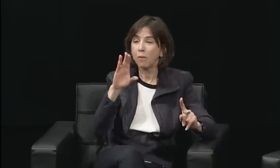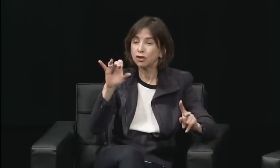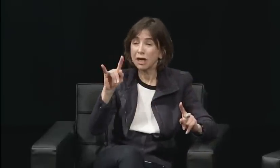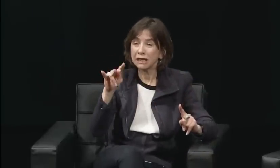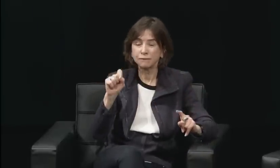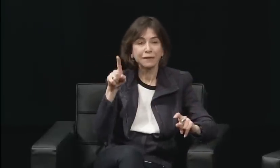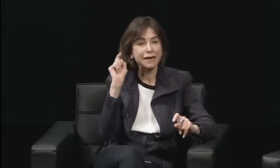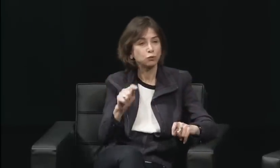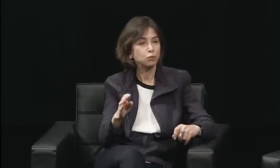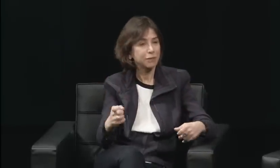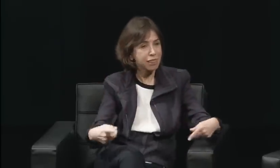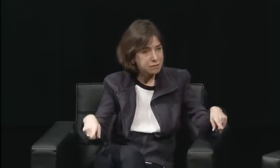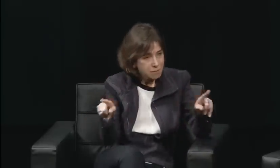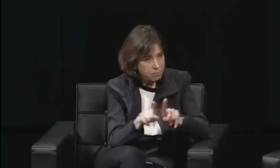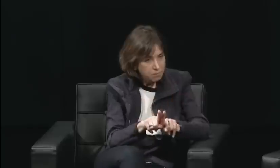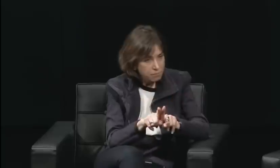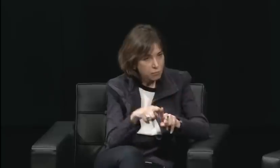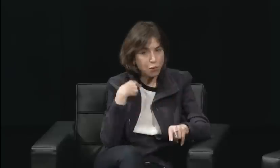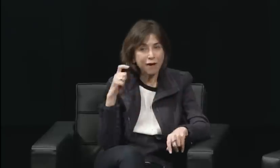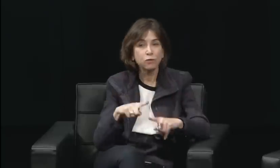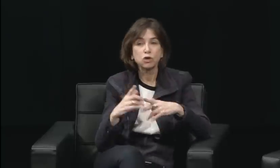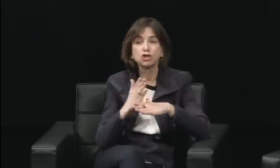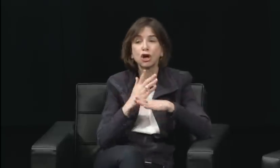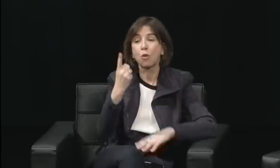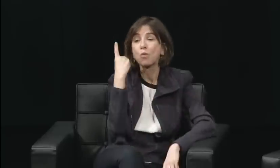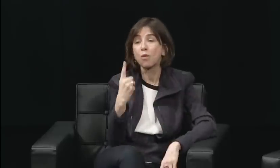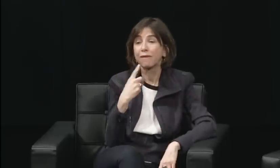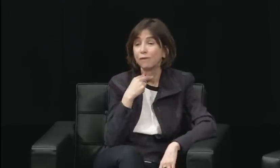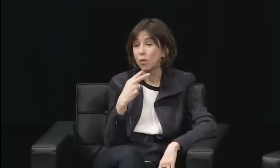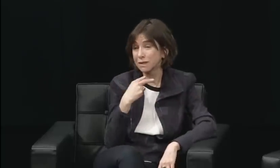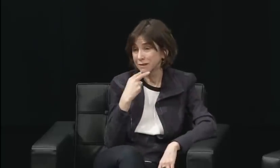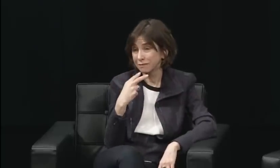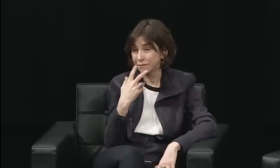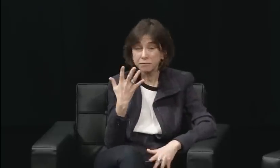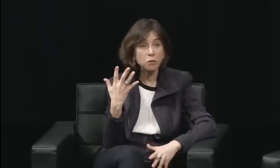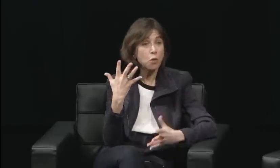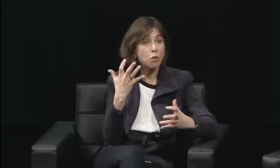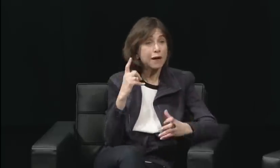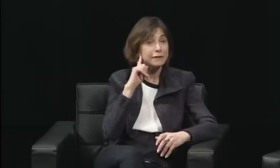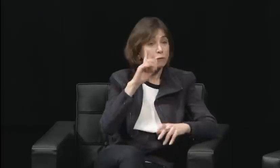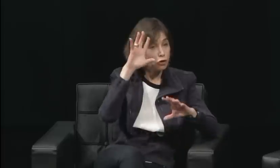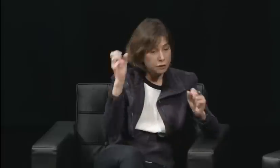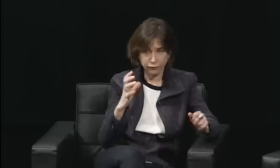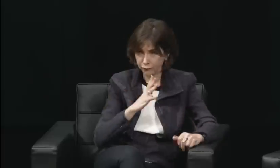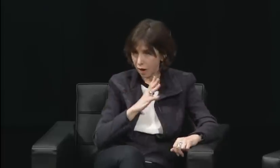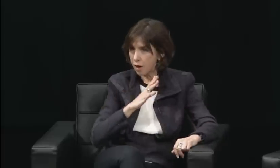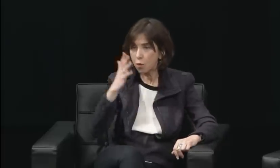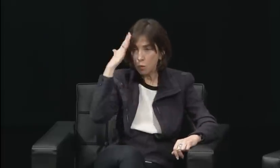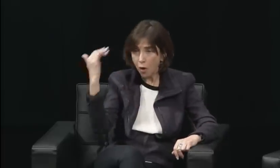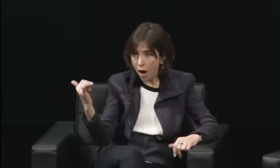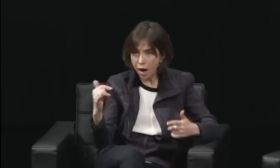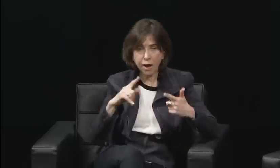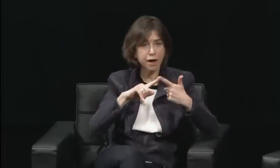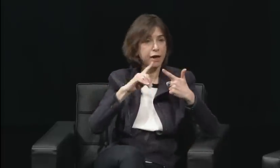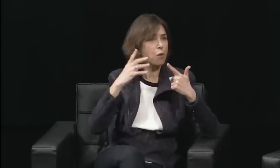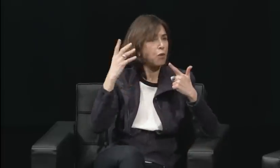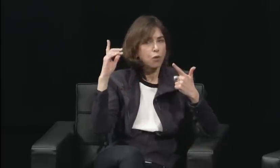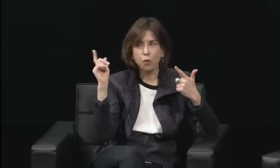and they were a dynamic team. The media didn't have a chance with them.